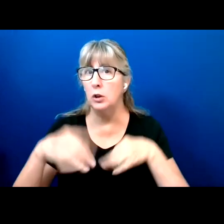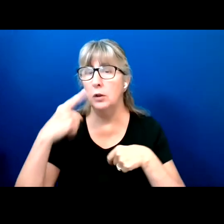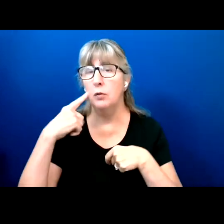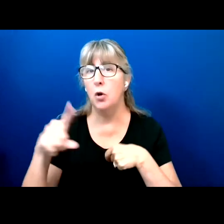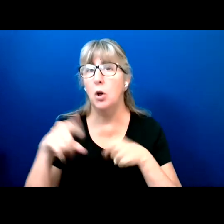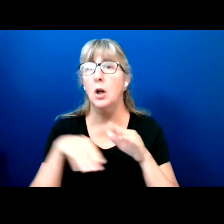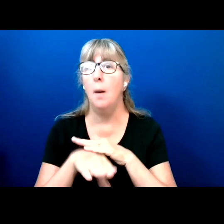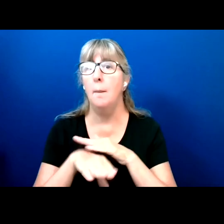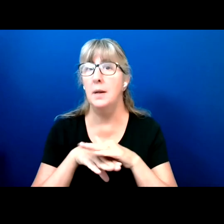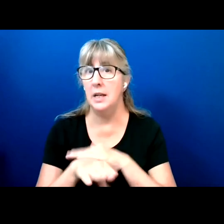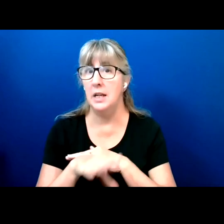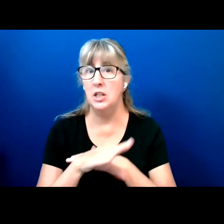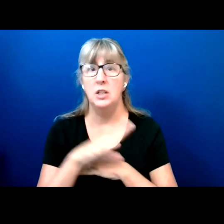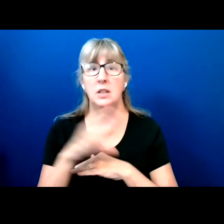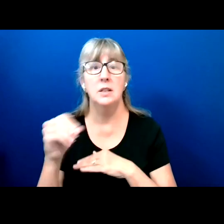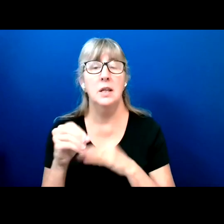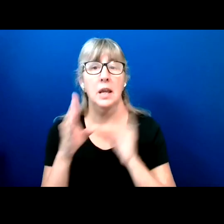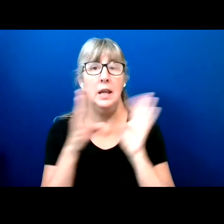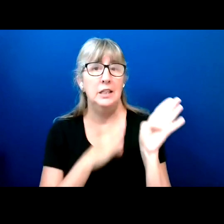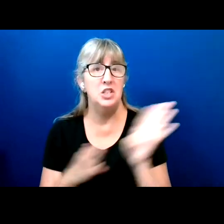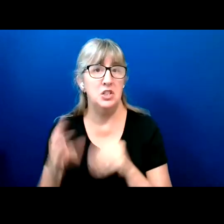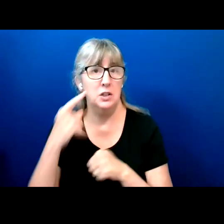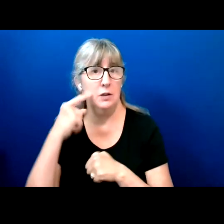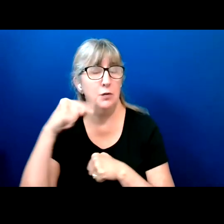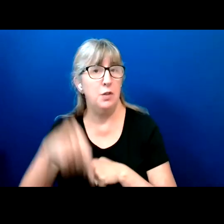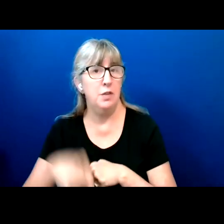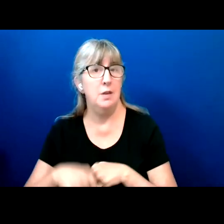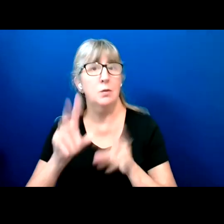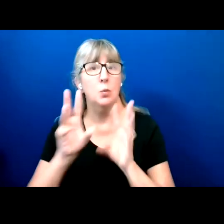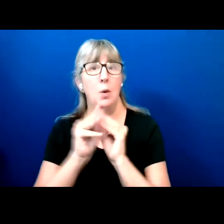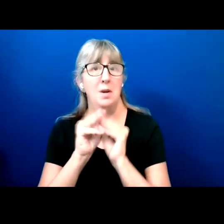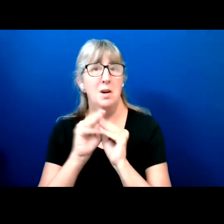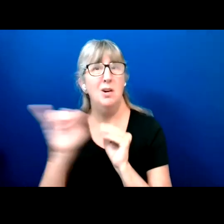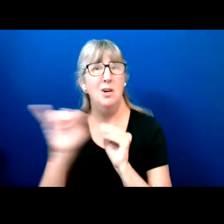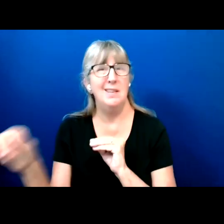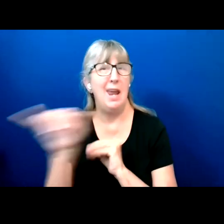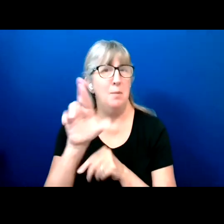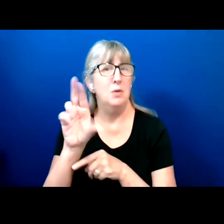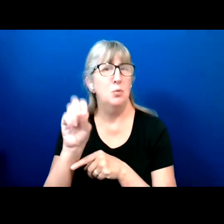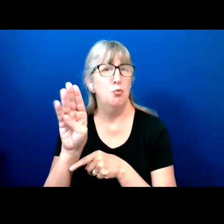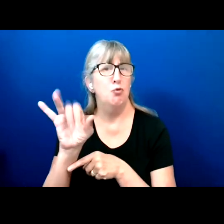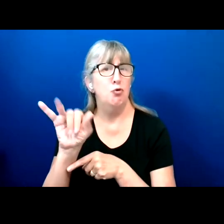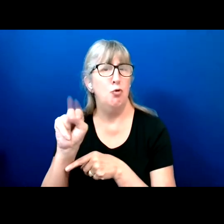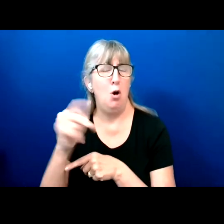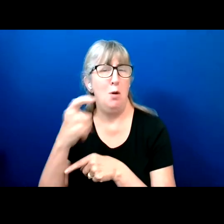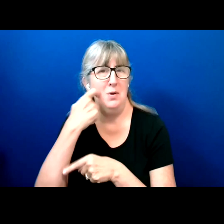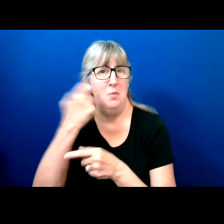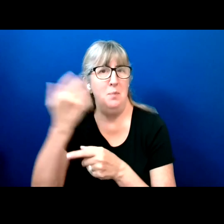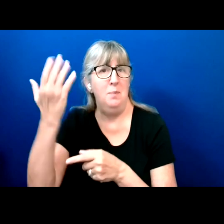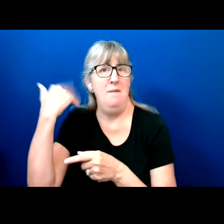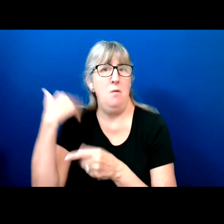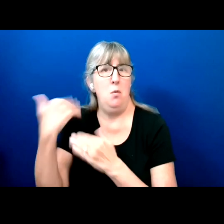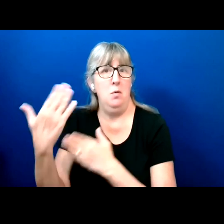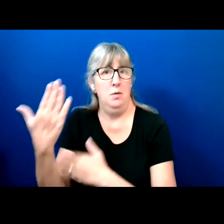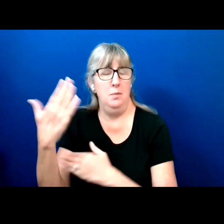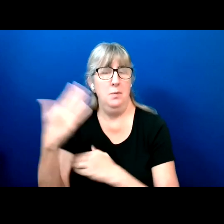and logistics for this webinar just as Robin did at the start of this event.